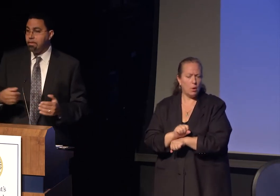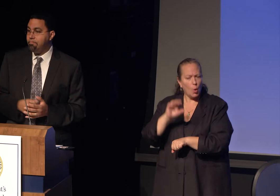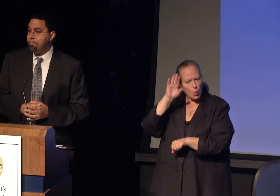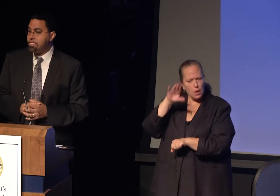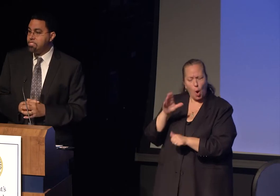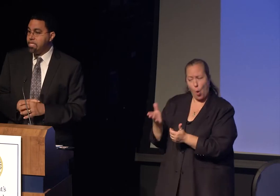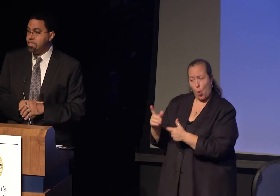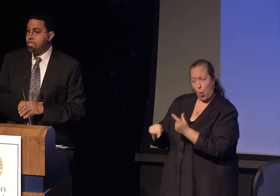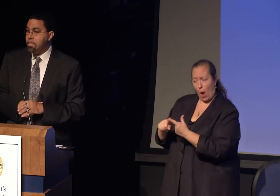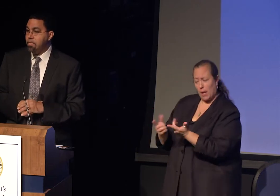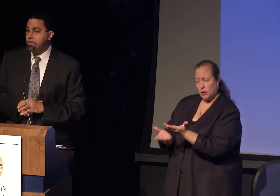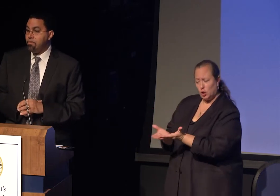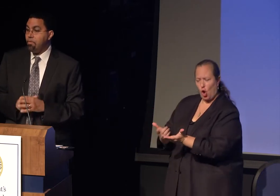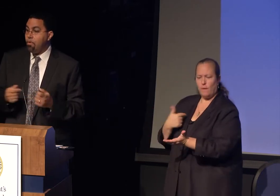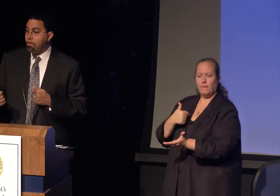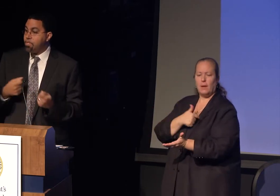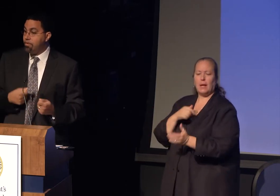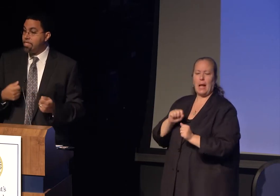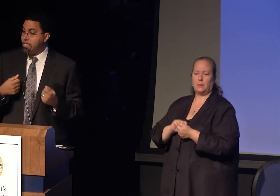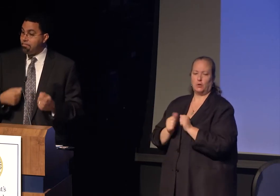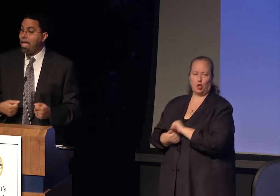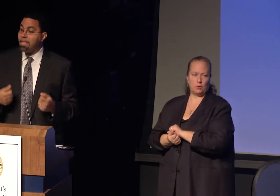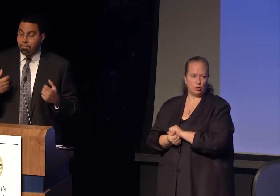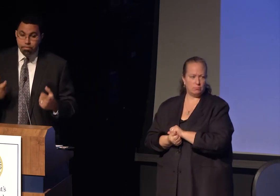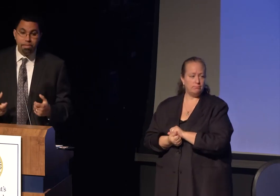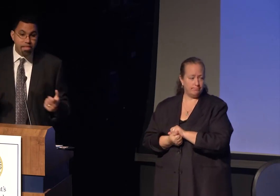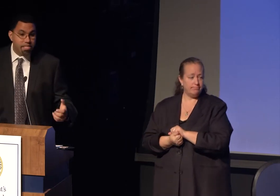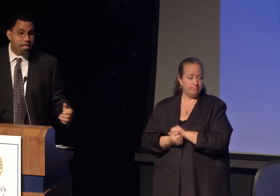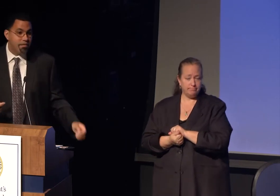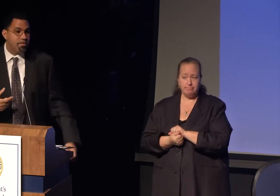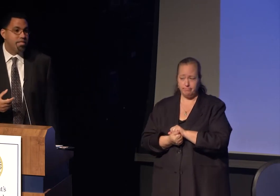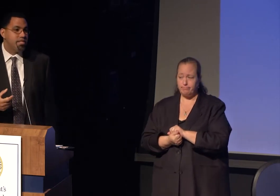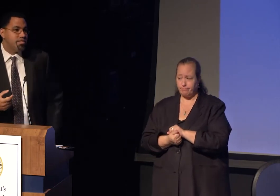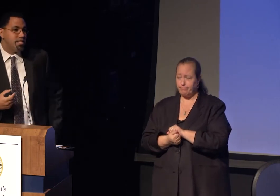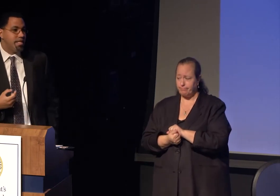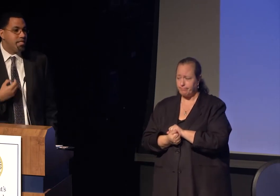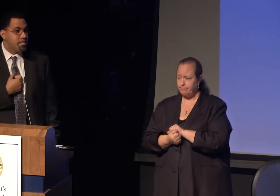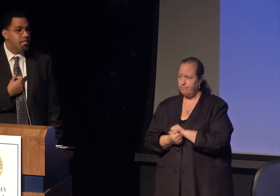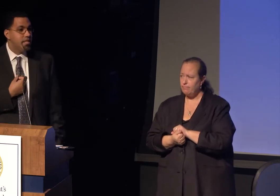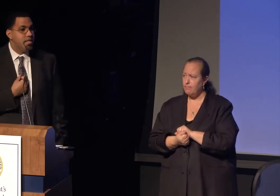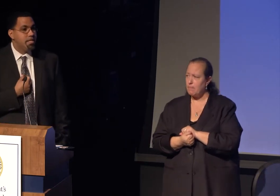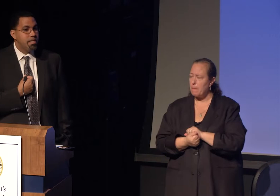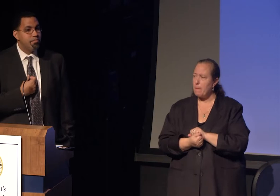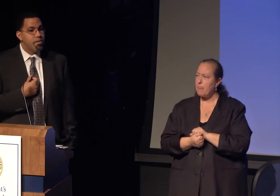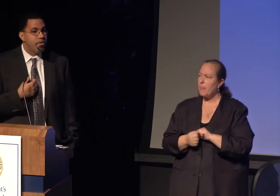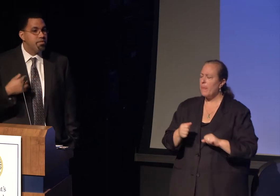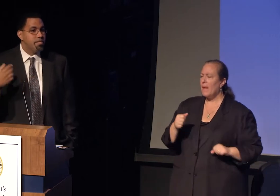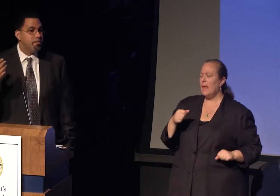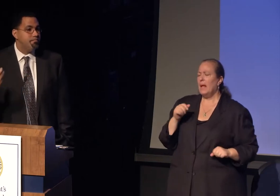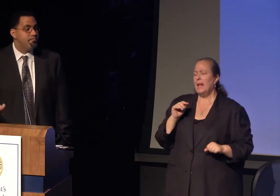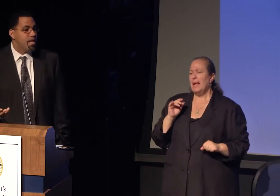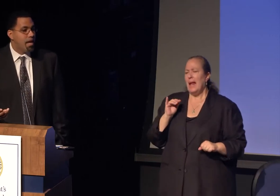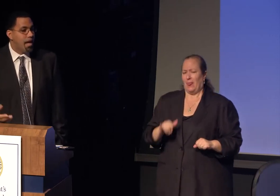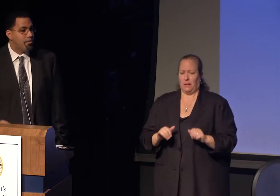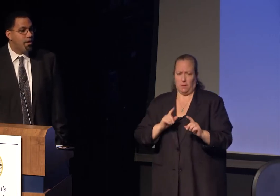Brenda mentioned the role of service in my life. For me, this conversation is deeply personal.